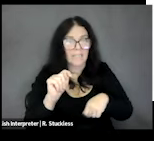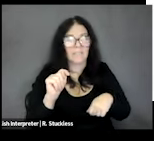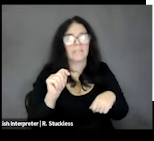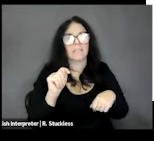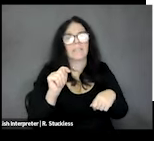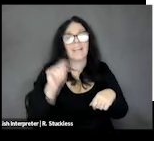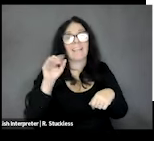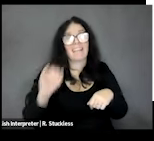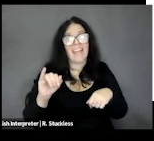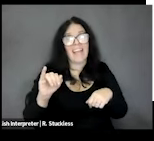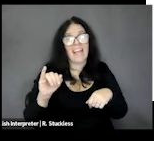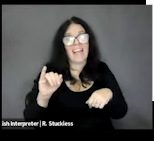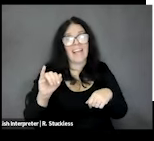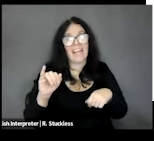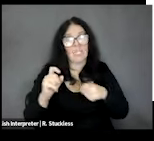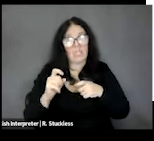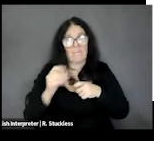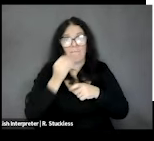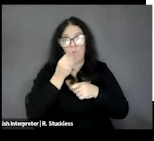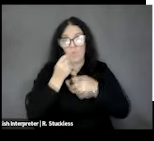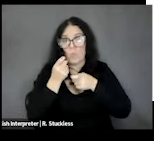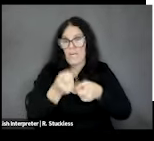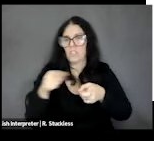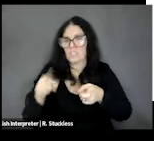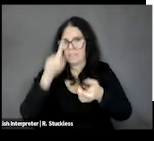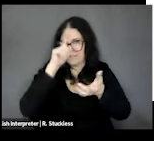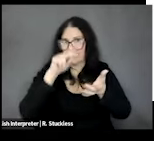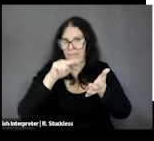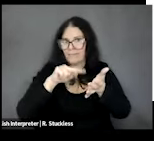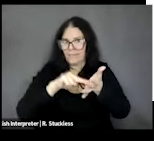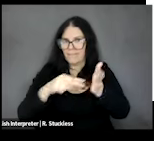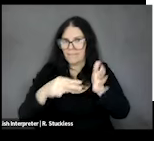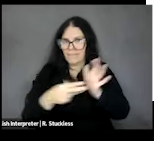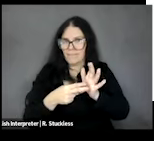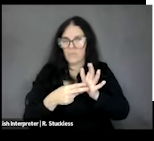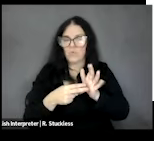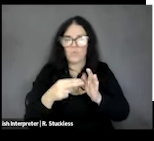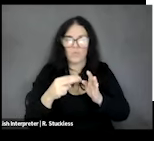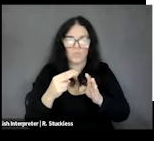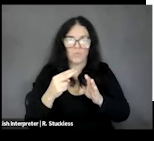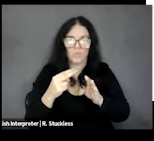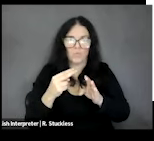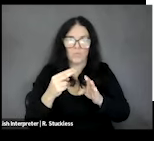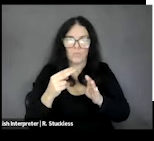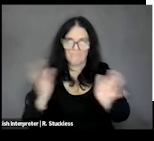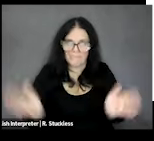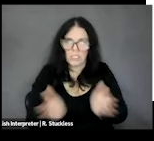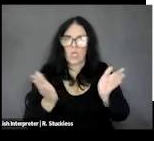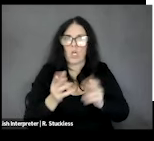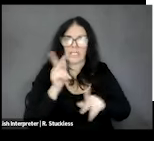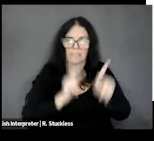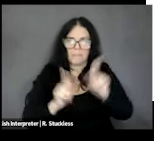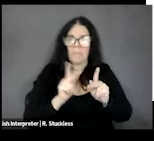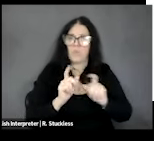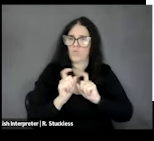designed to prevent people from being afraid of legal liability if they donate food.